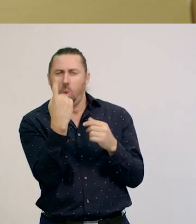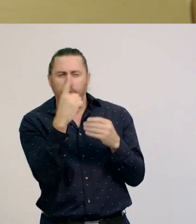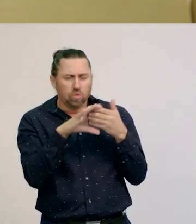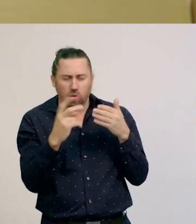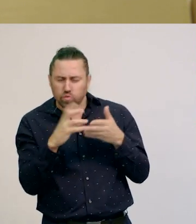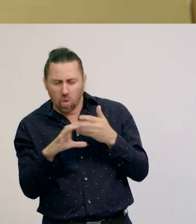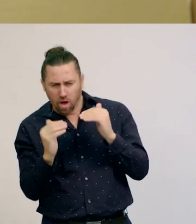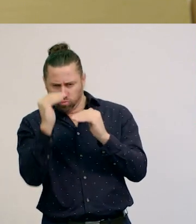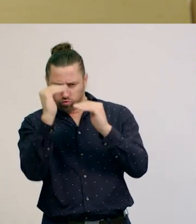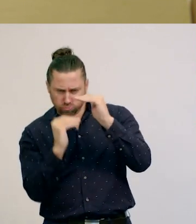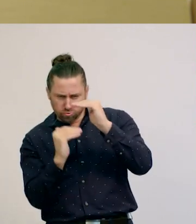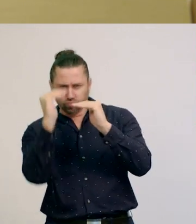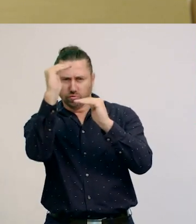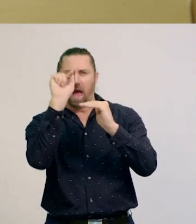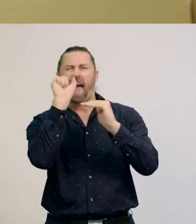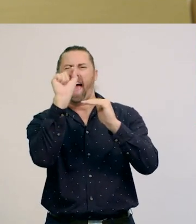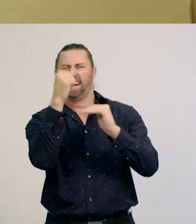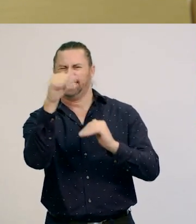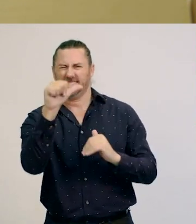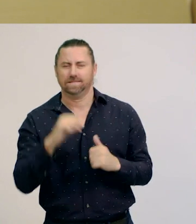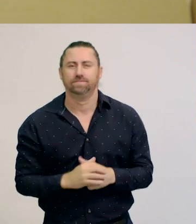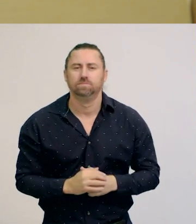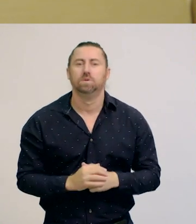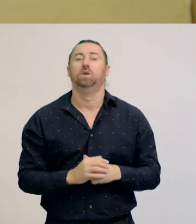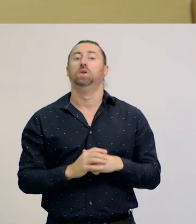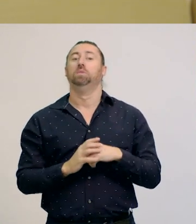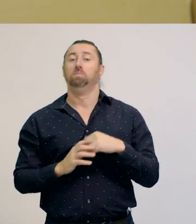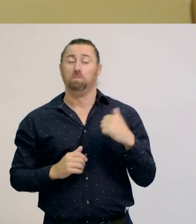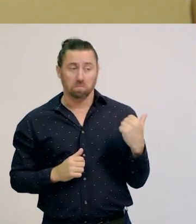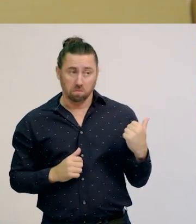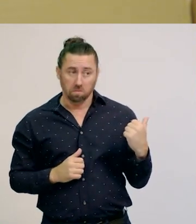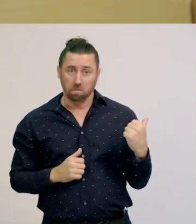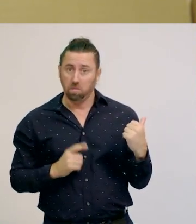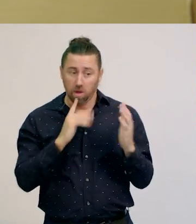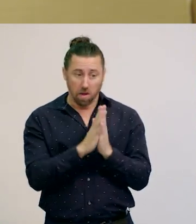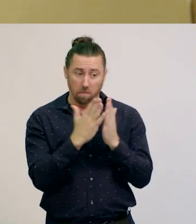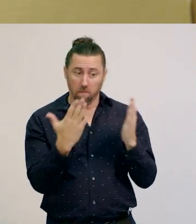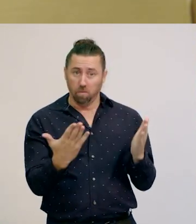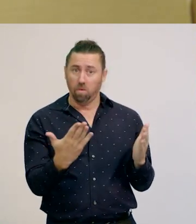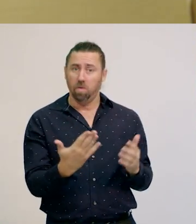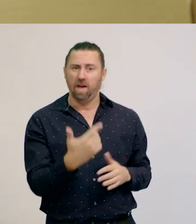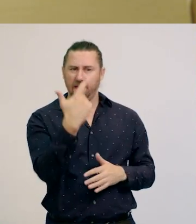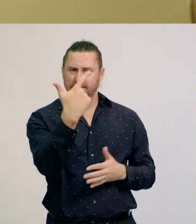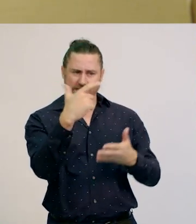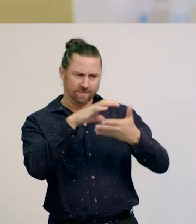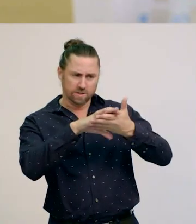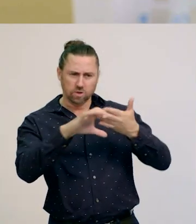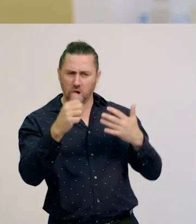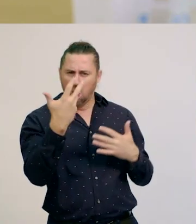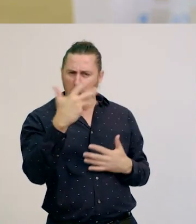Here is an example. We can buy this notebook for $7.90,